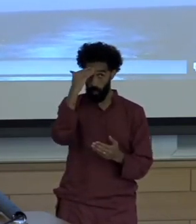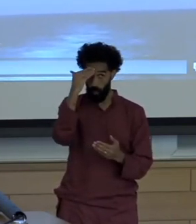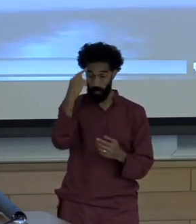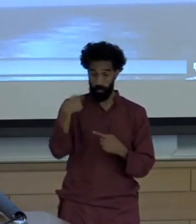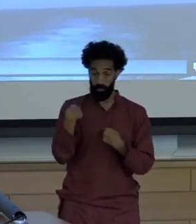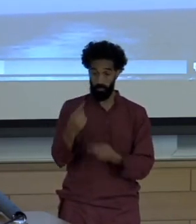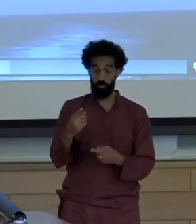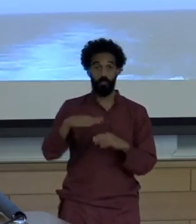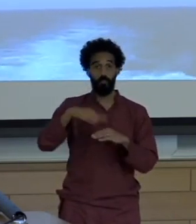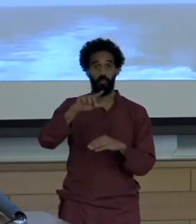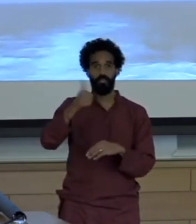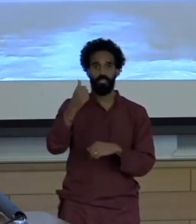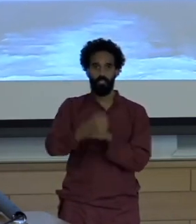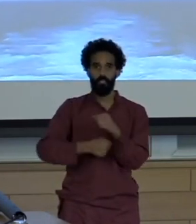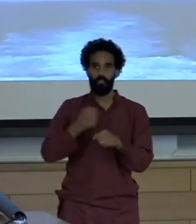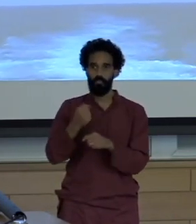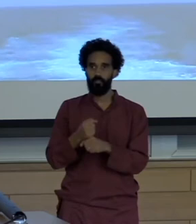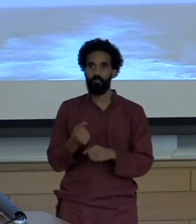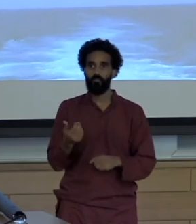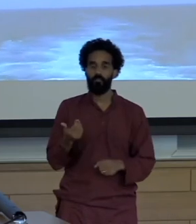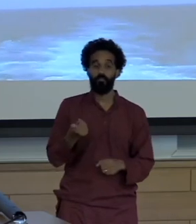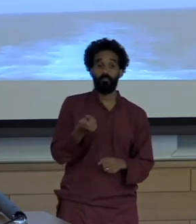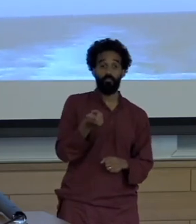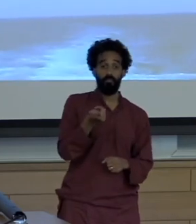Various Quixotes tilted at these windmills